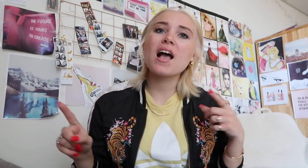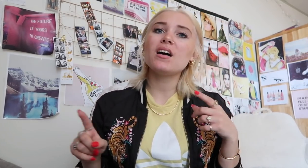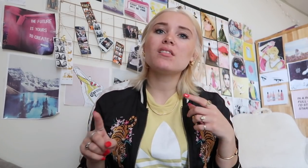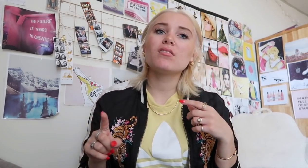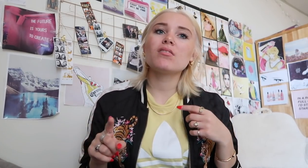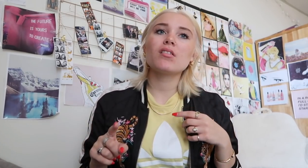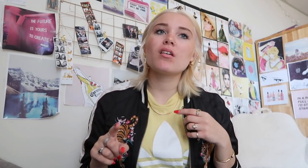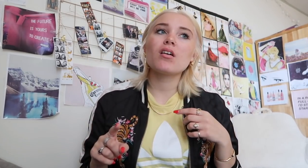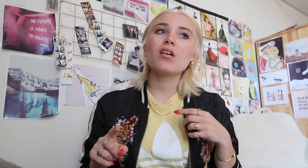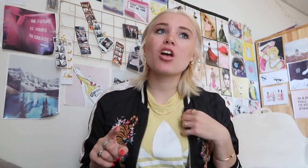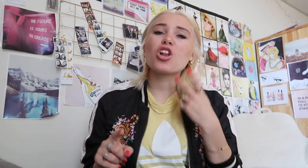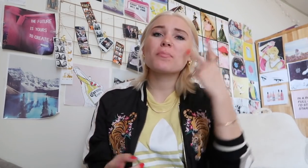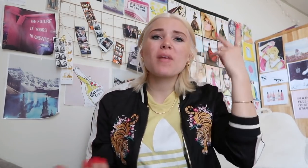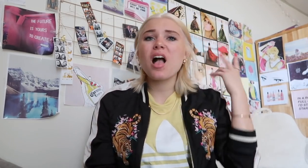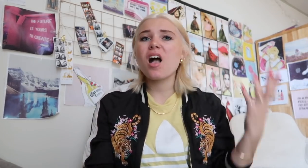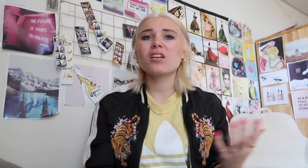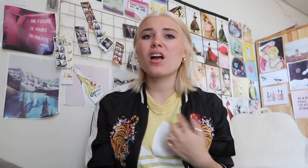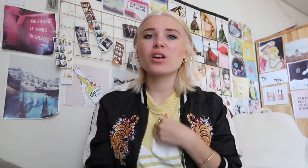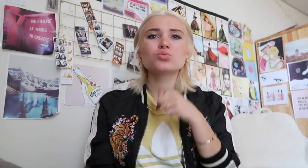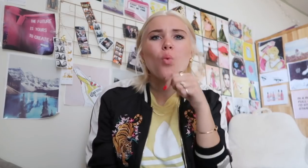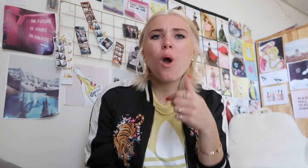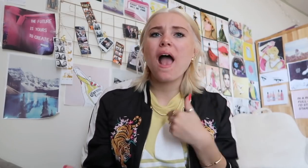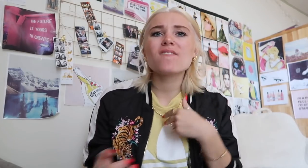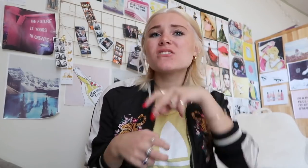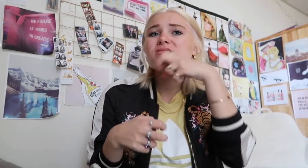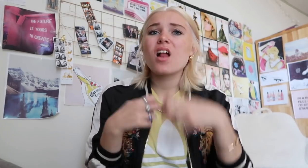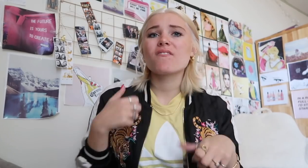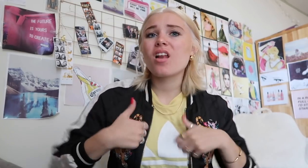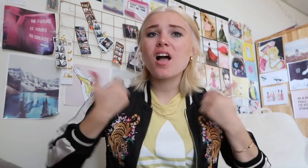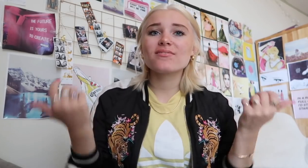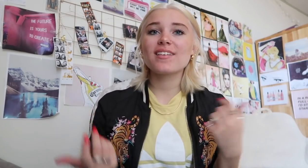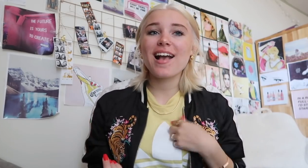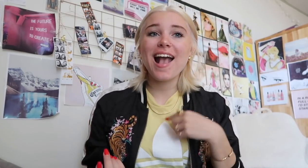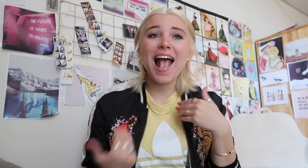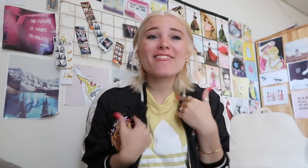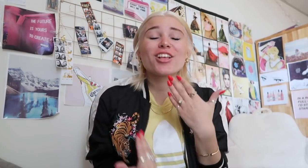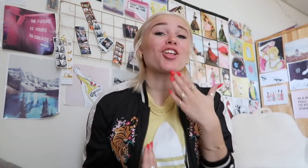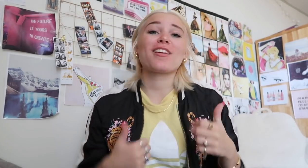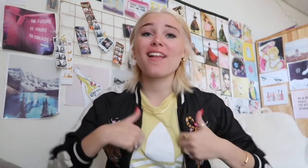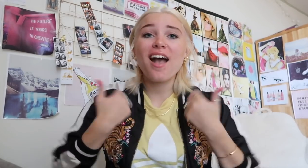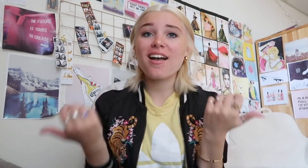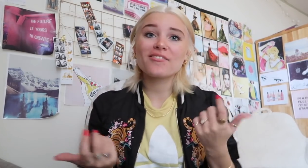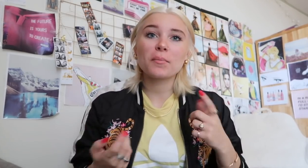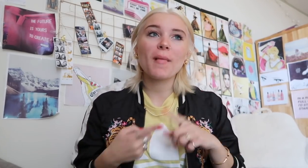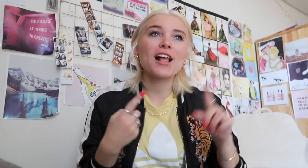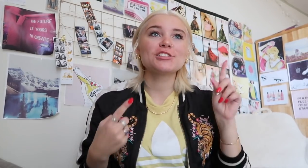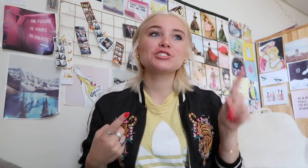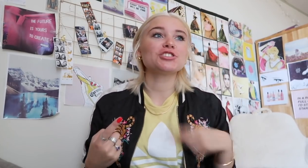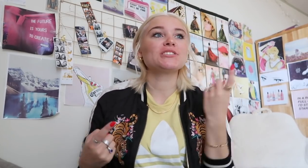but when I looked back, I didn't really have a very hard life I had a good childhood life